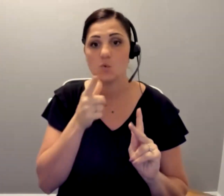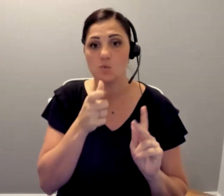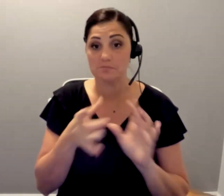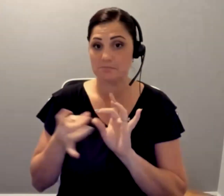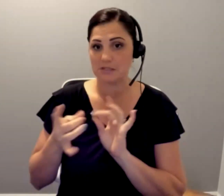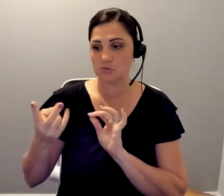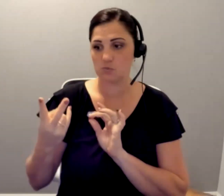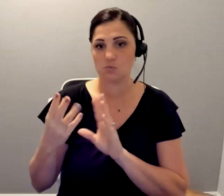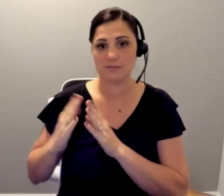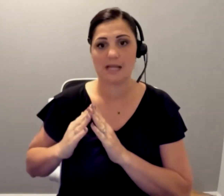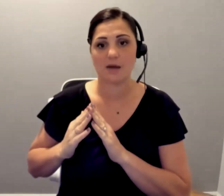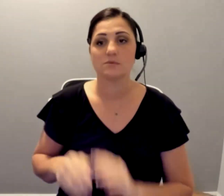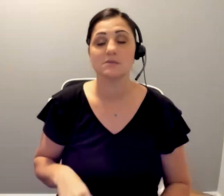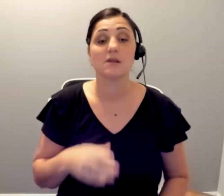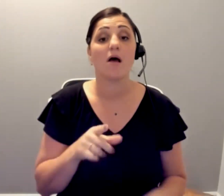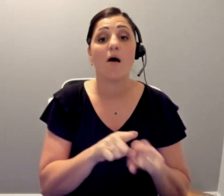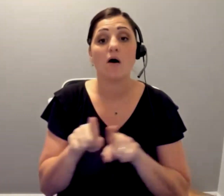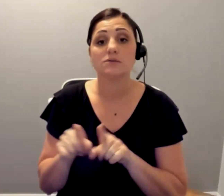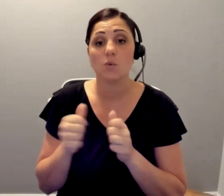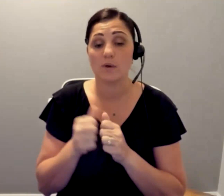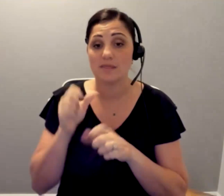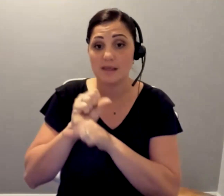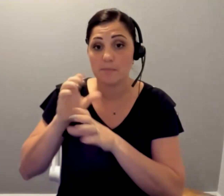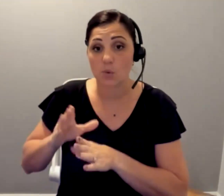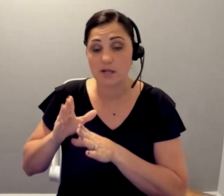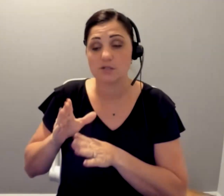: I can relate I work at Price -- might manager also understands that I have four disabilities so I thought I would share and also I can relate because before I lived in Westminster I lived in -- and my brother also lived in Brookline too so I thought I would mention to the